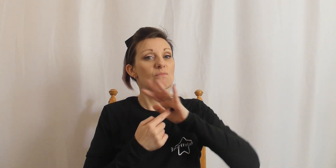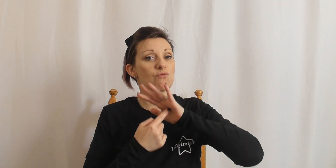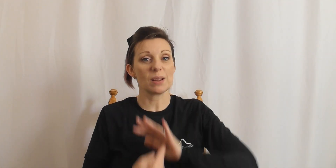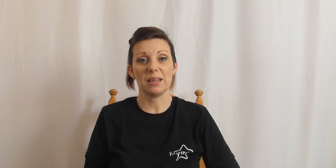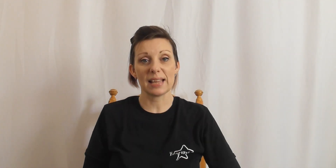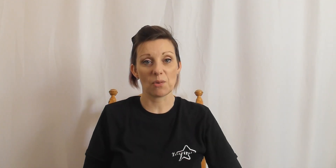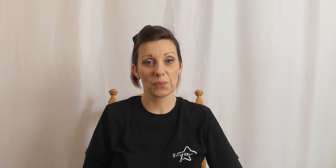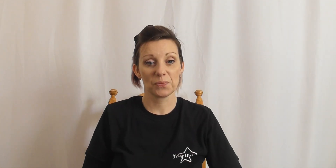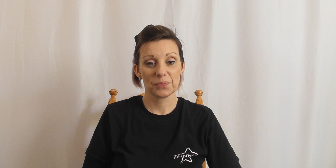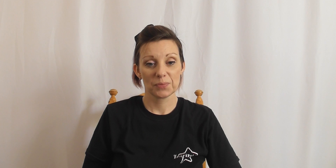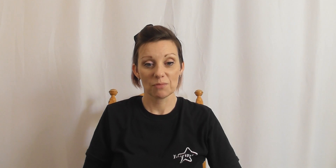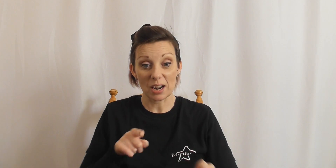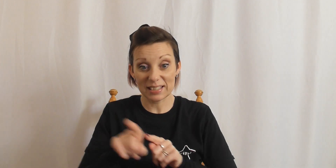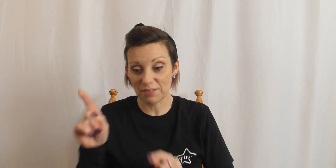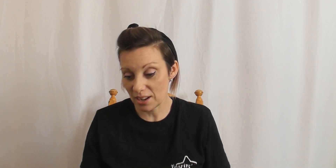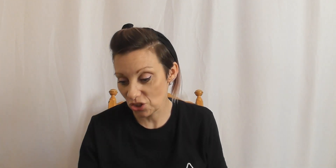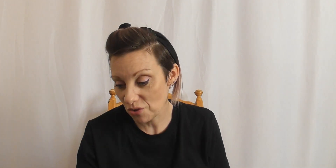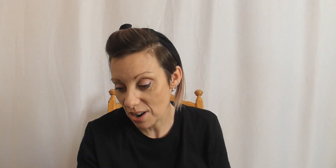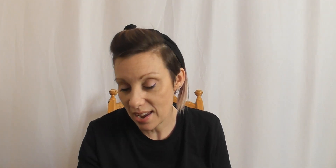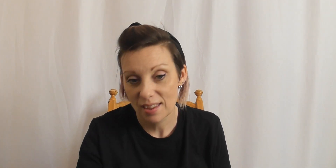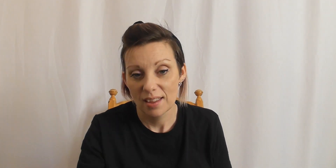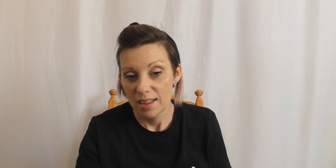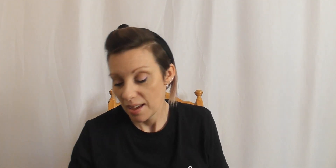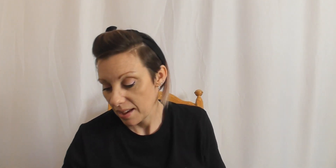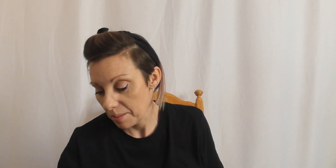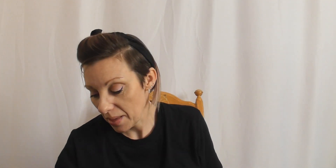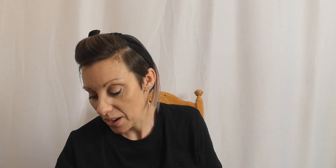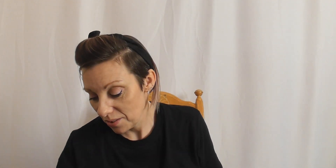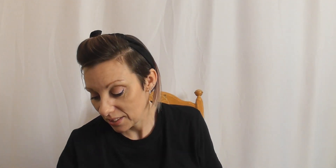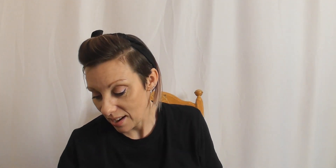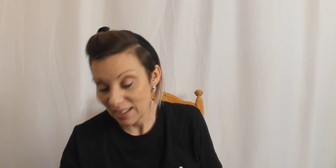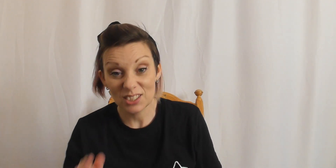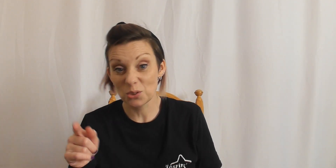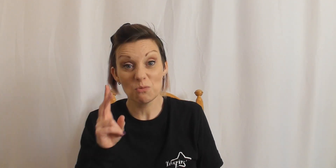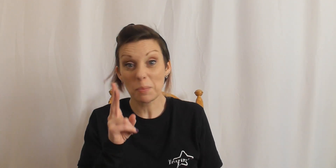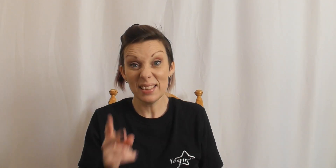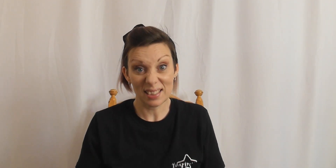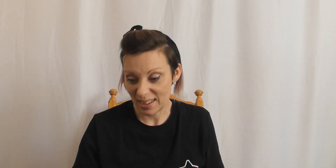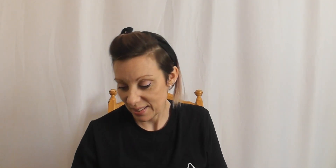bring me down. Right let's give that a try um and then after that it's just all repeated things.